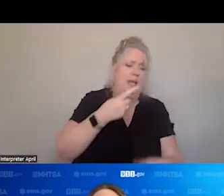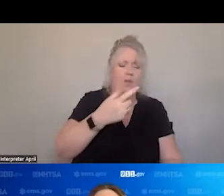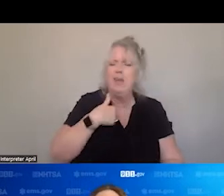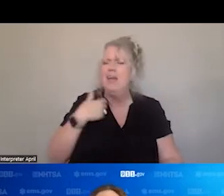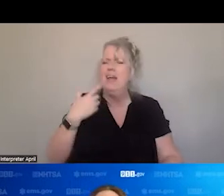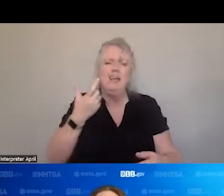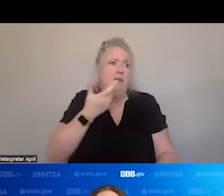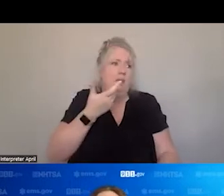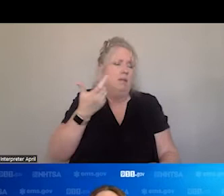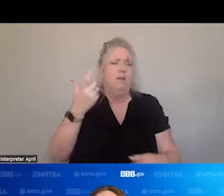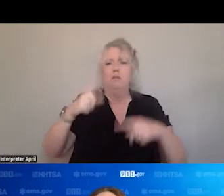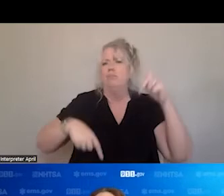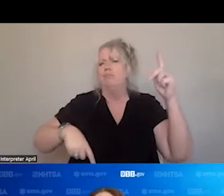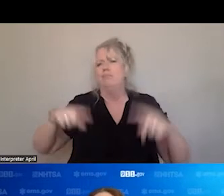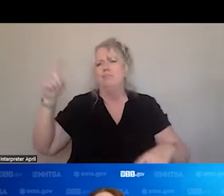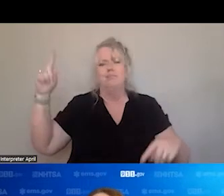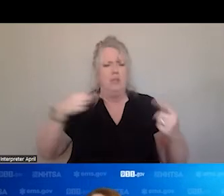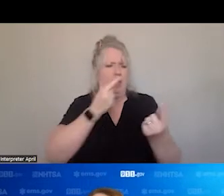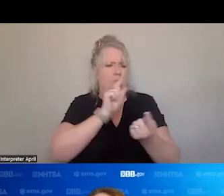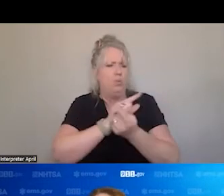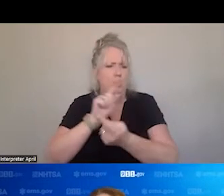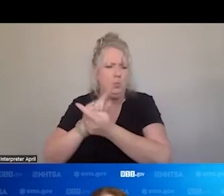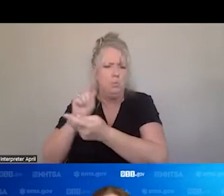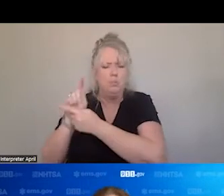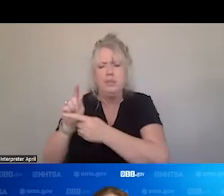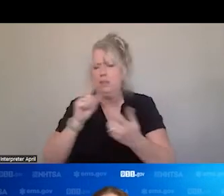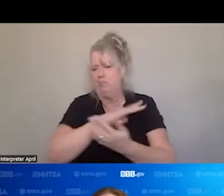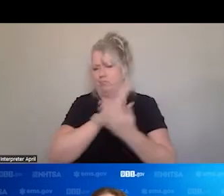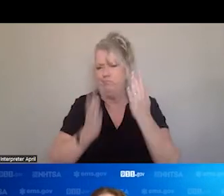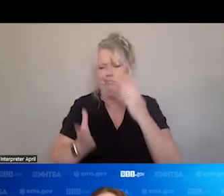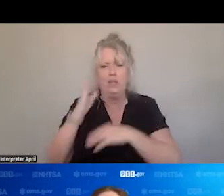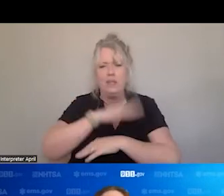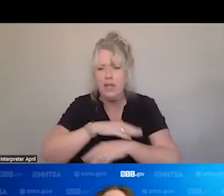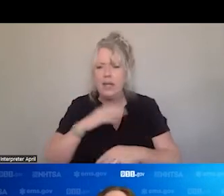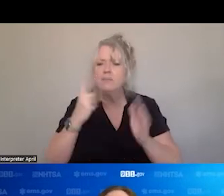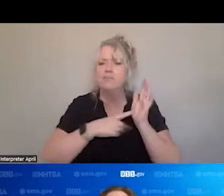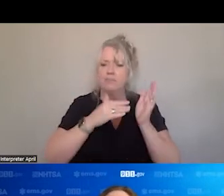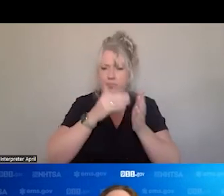DIFFERENT PATIENTS THAT YOU ENCOUNTER IN A SINGLE DAY. YOU CAN GO FROM CALL TO CALL TO CALL